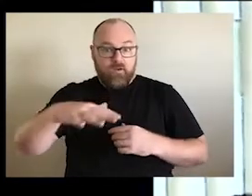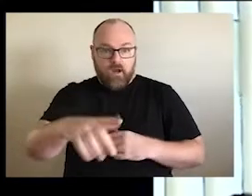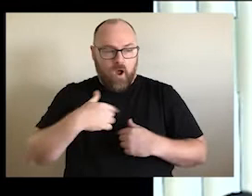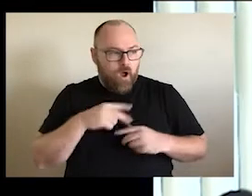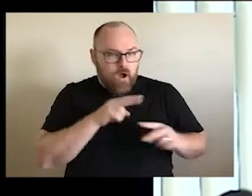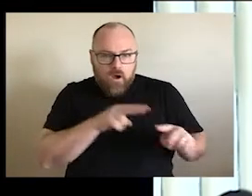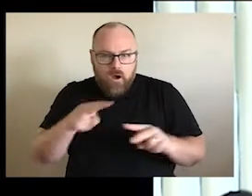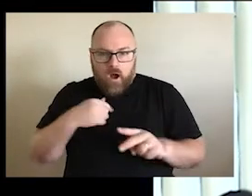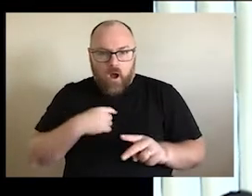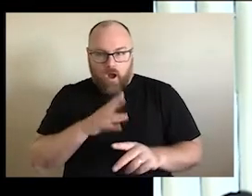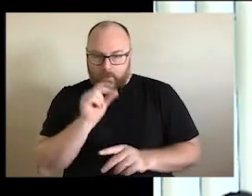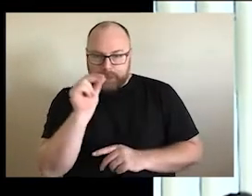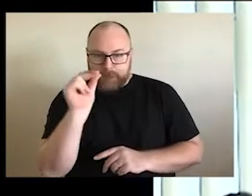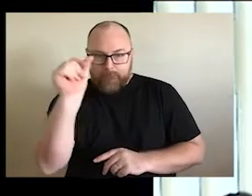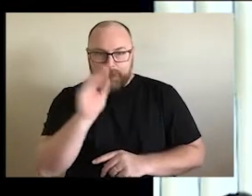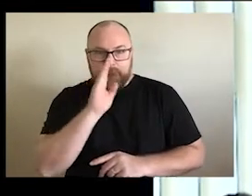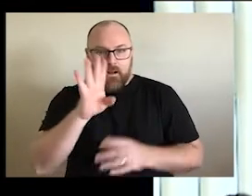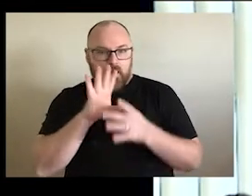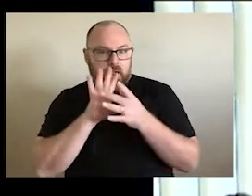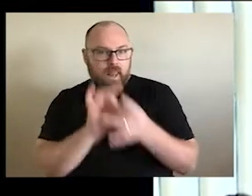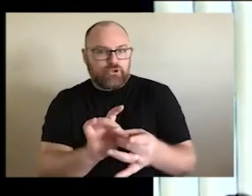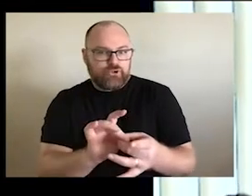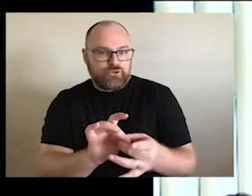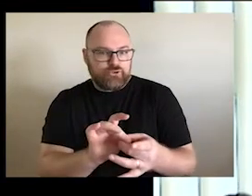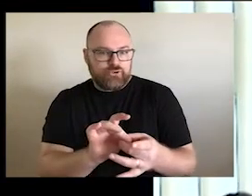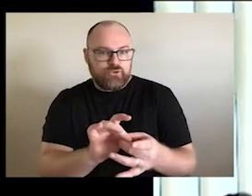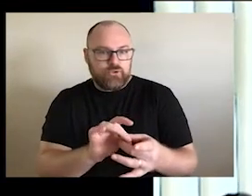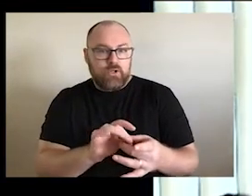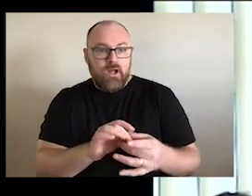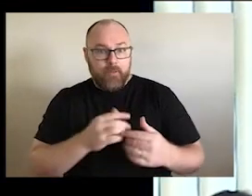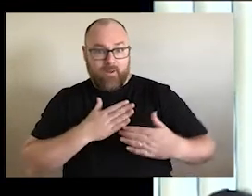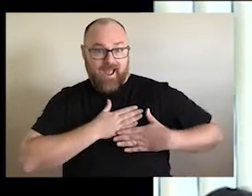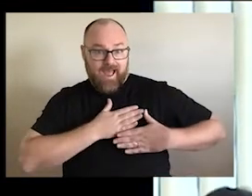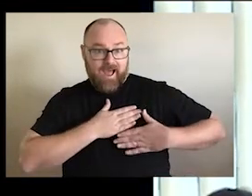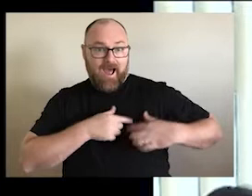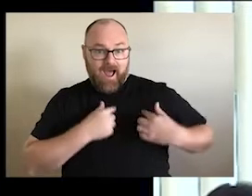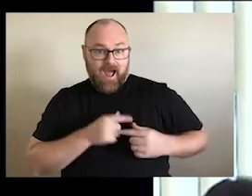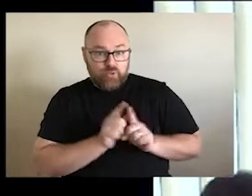that there were things I could immediately connect with and there was a connection of the heart as well and a feeling